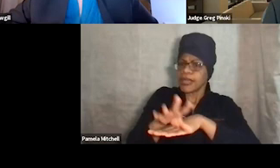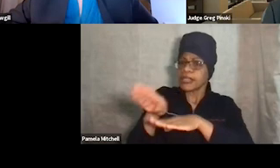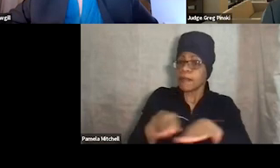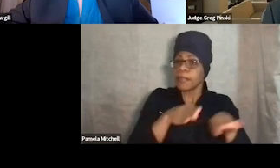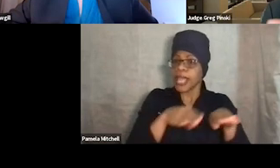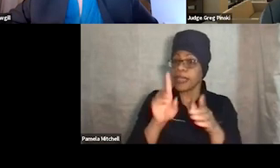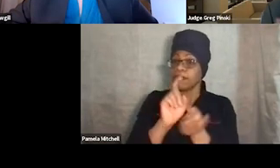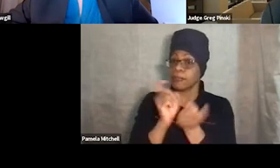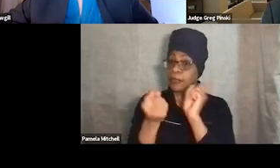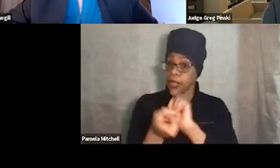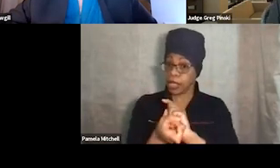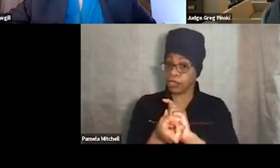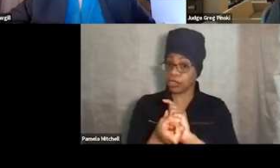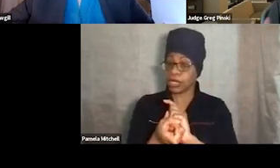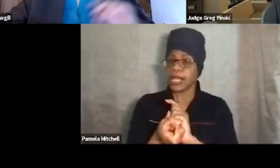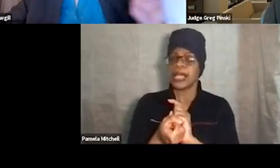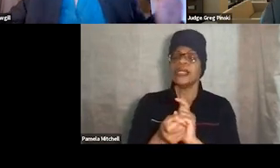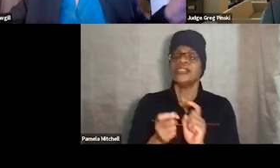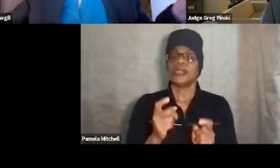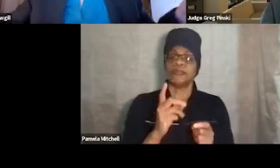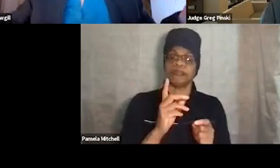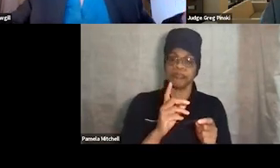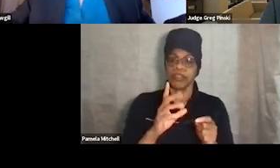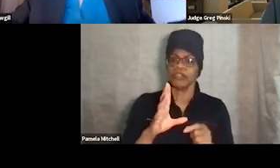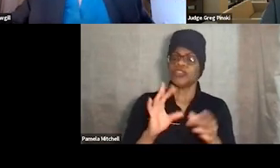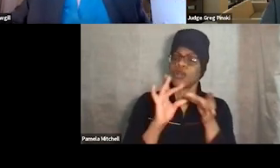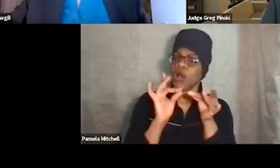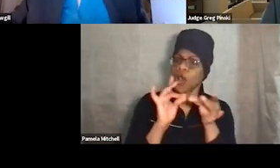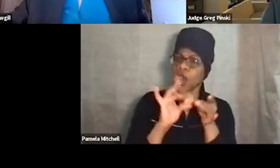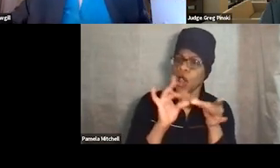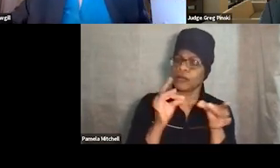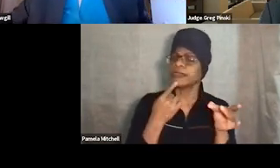As we sort of colloquially say in our trainings,